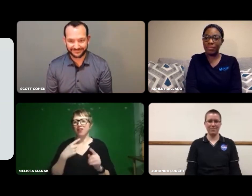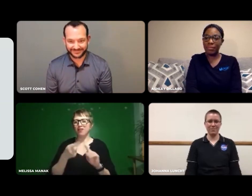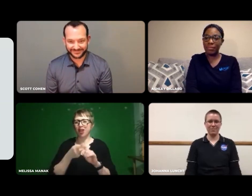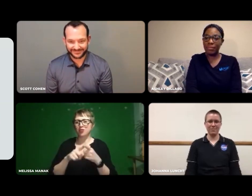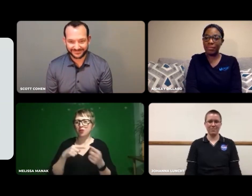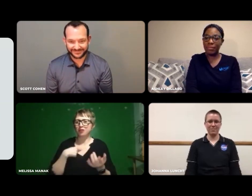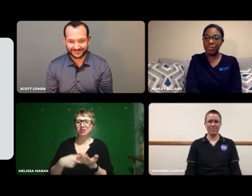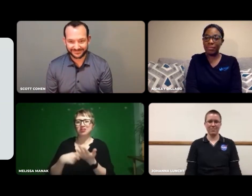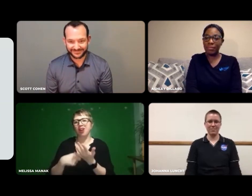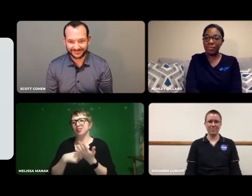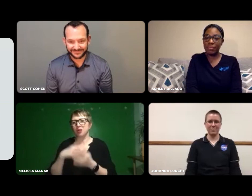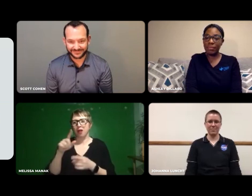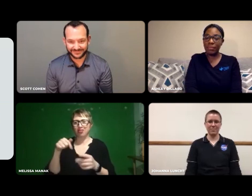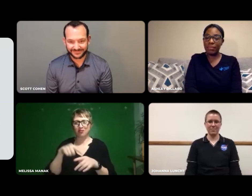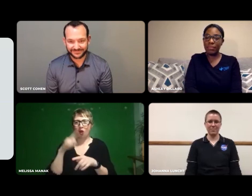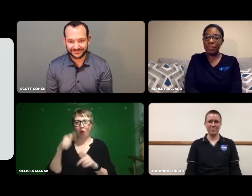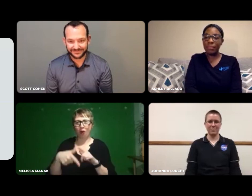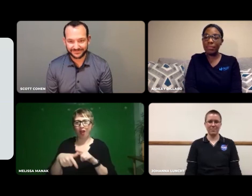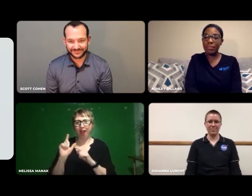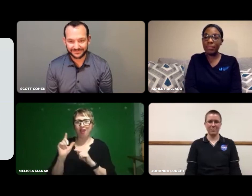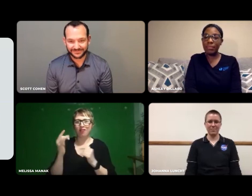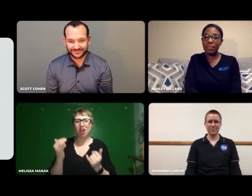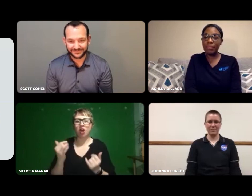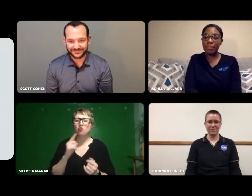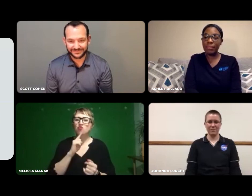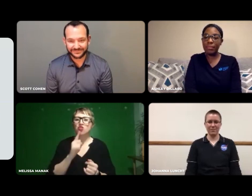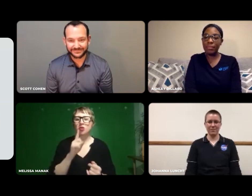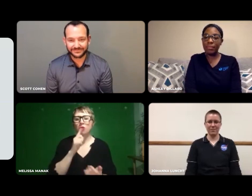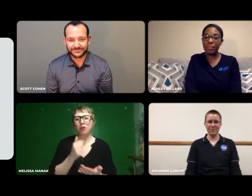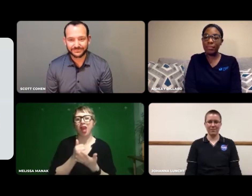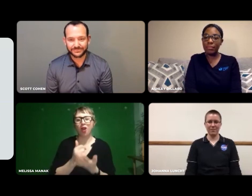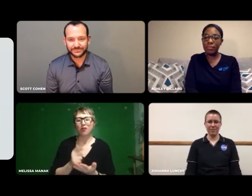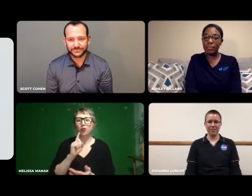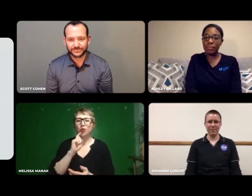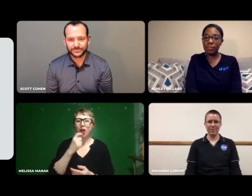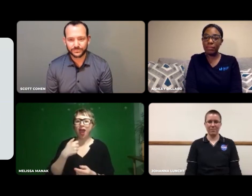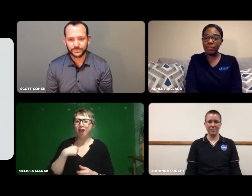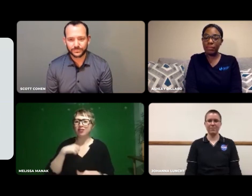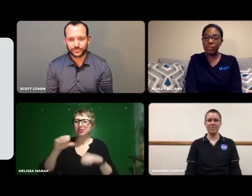I've talked with a friend about this for a while now.